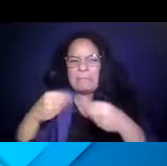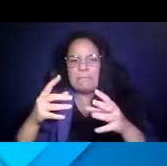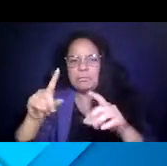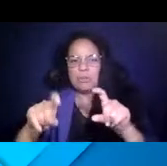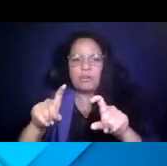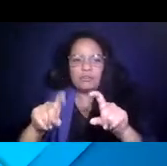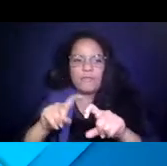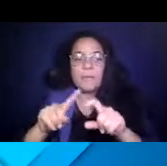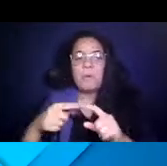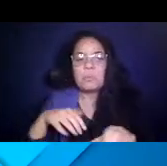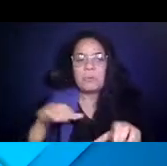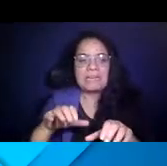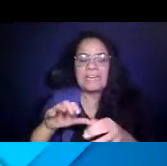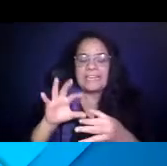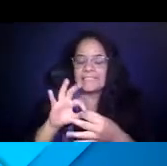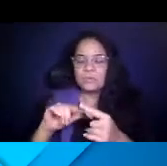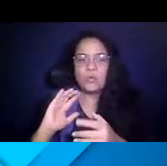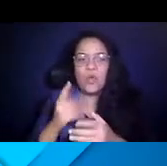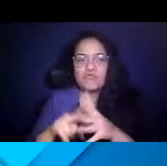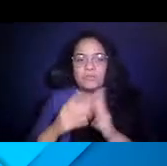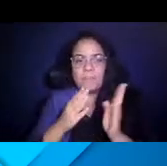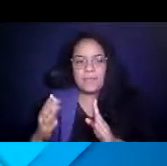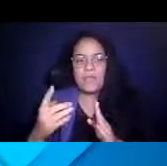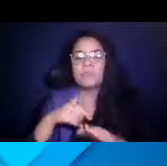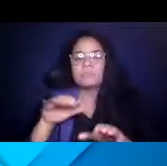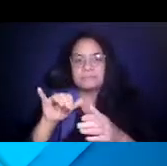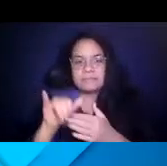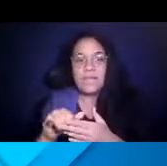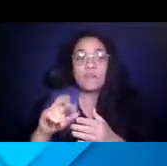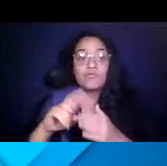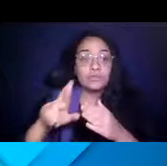14:51:29 We stuck to our plan and did that this year and our results showed that 79%